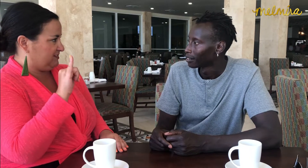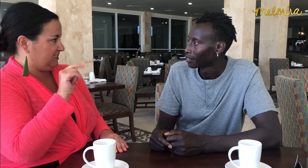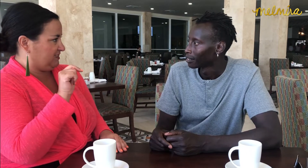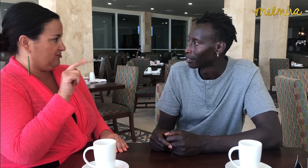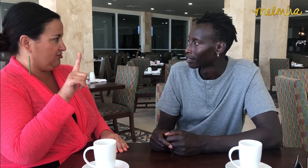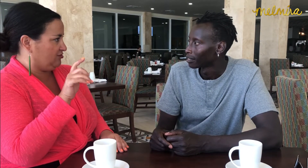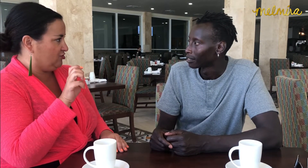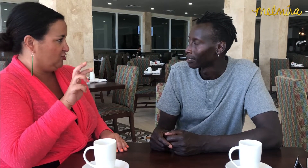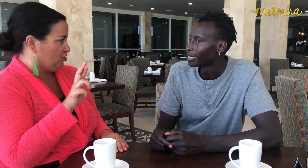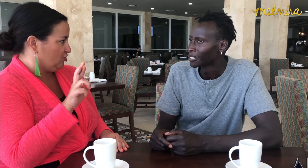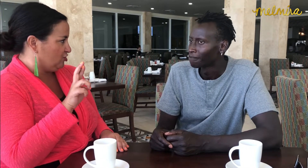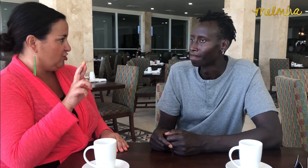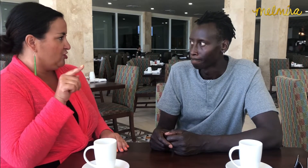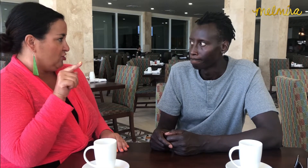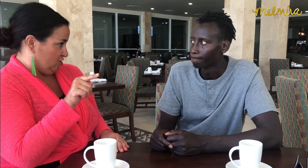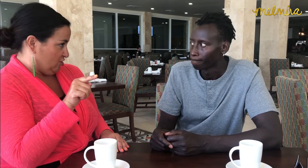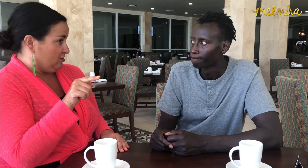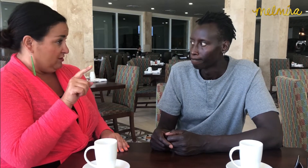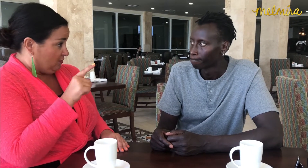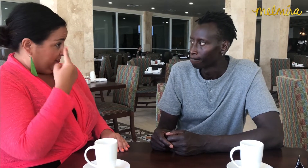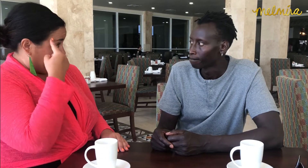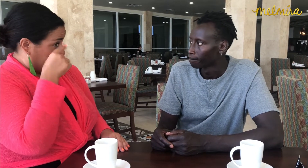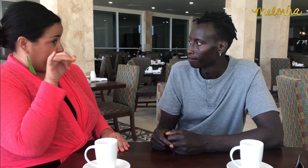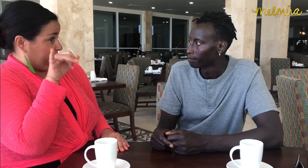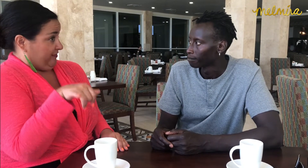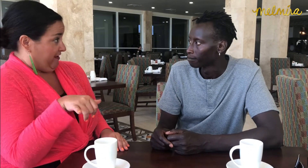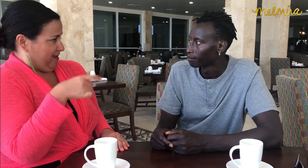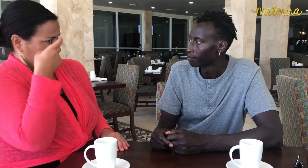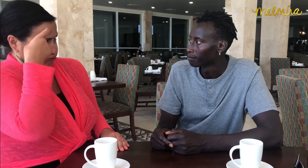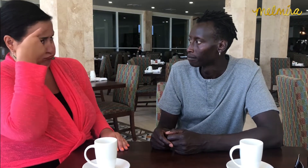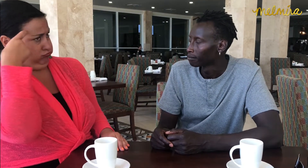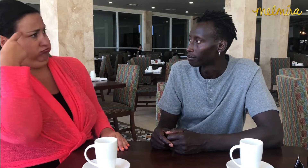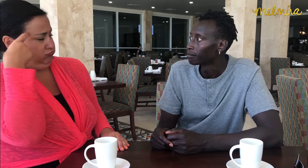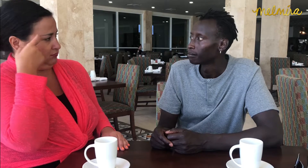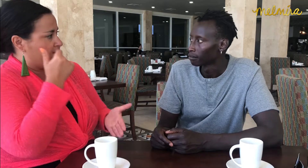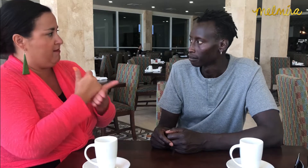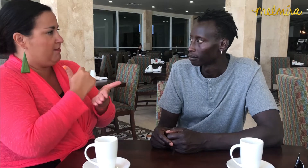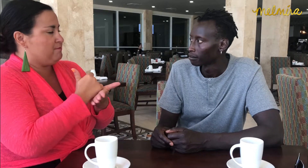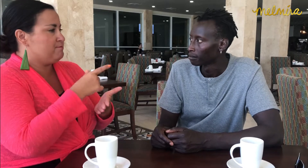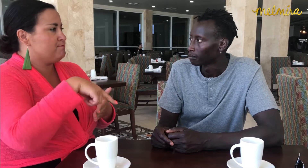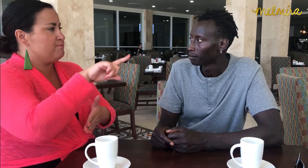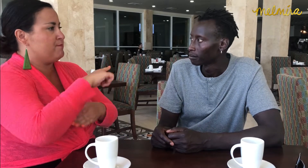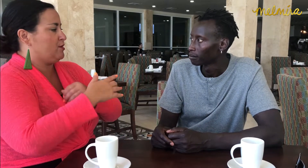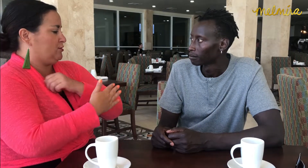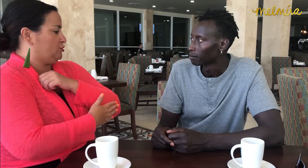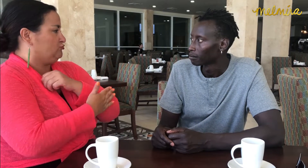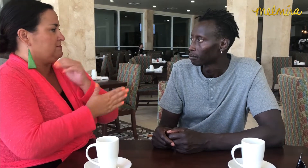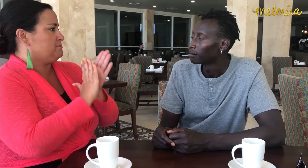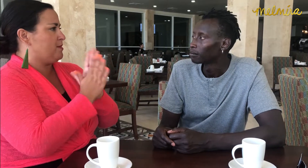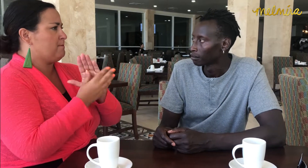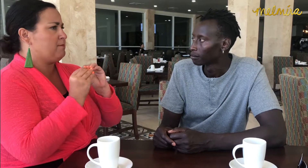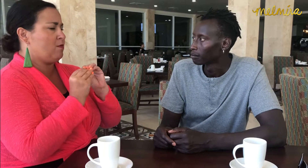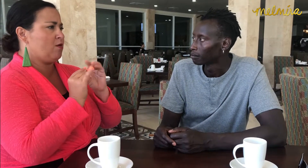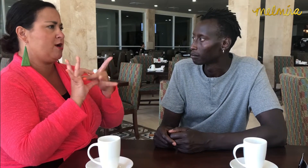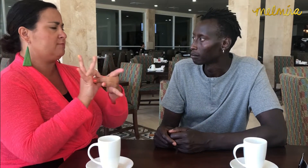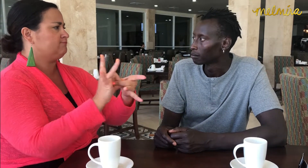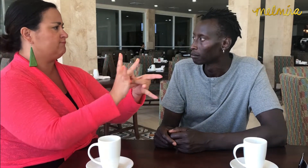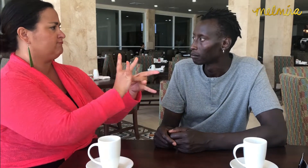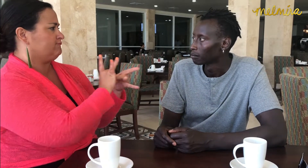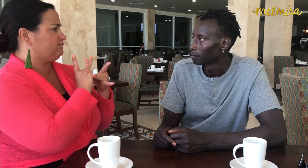Hitler's reign. However, due to that experience, it increased solidarity and